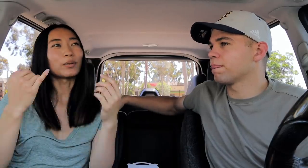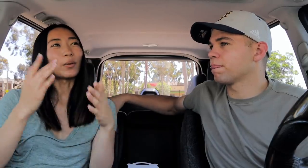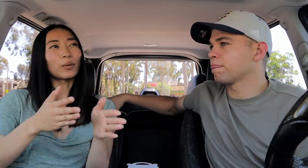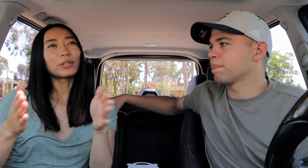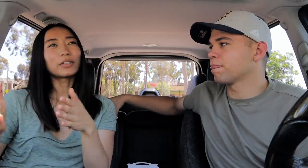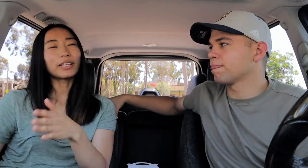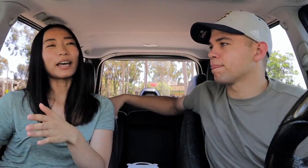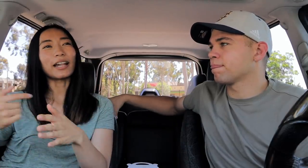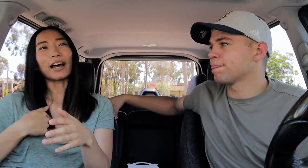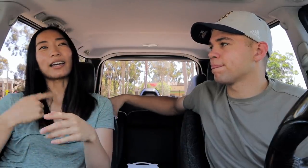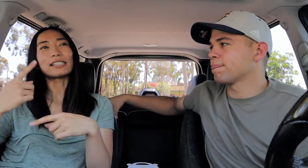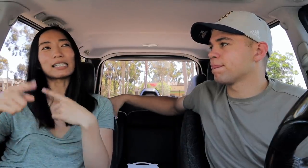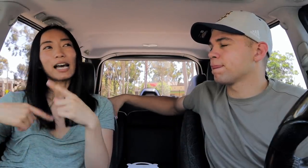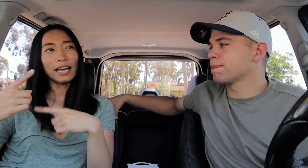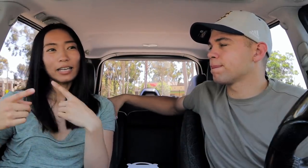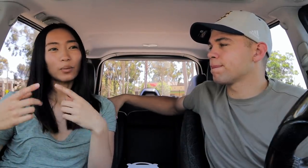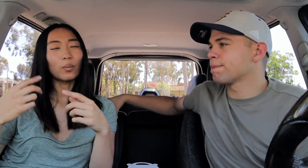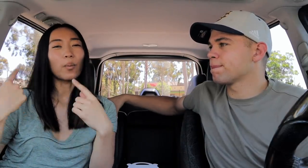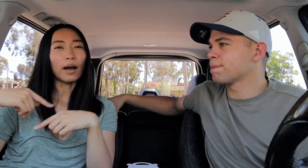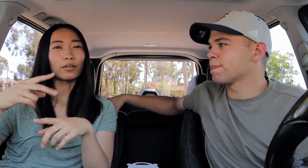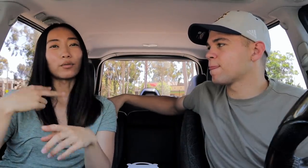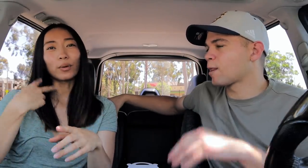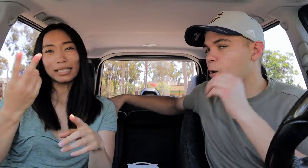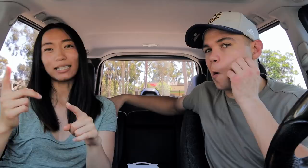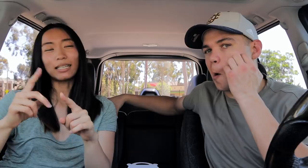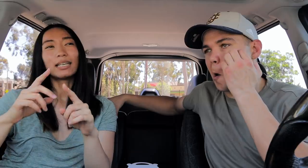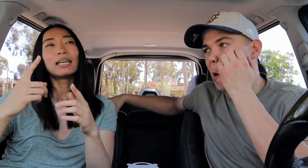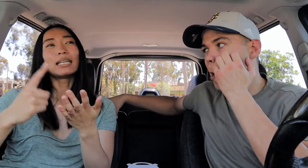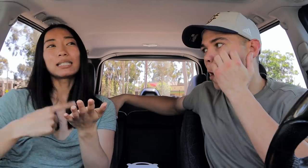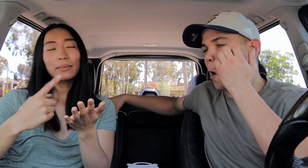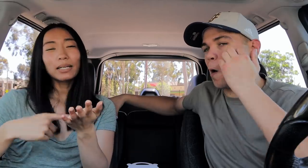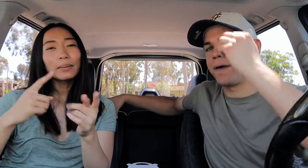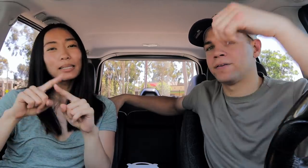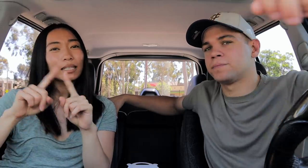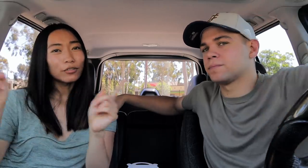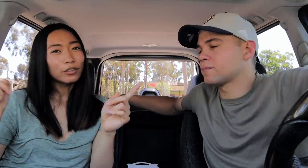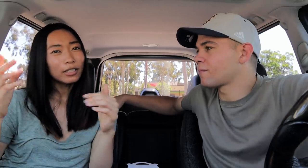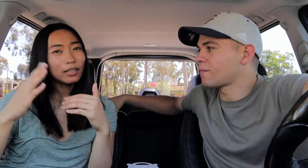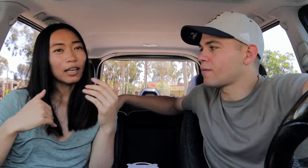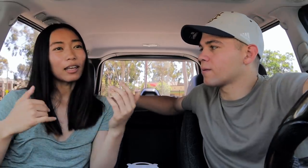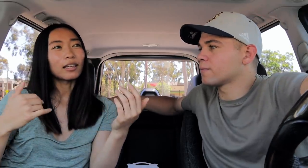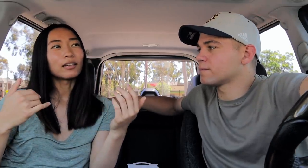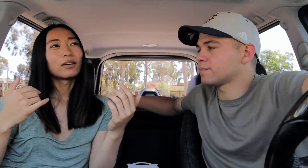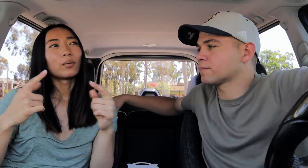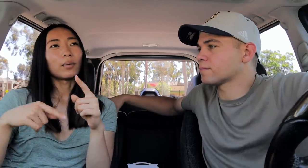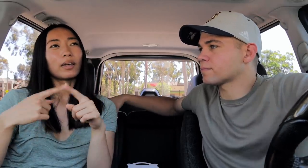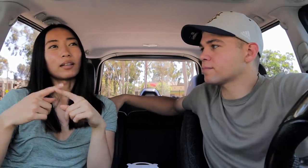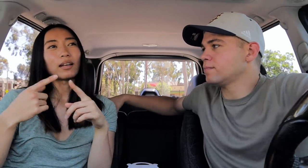The order that I sign while voicing is sometimes different than when I